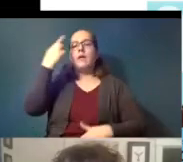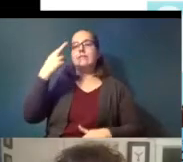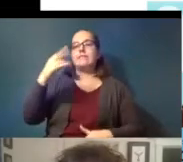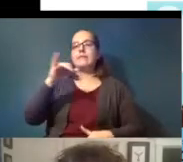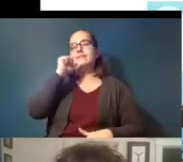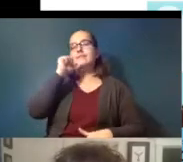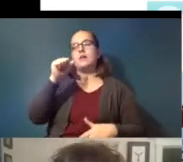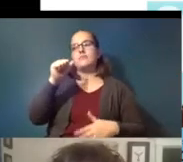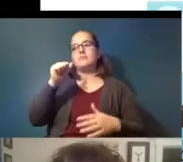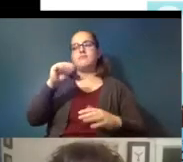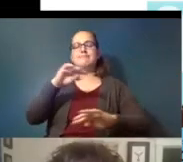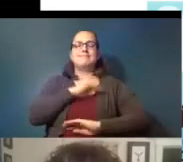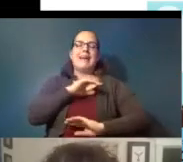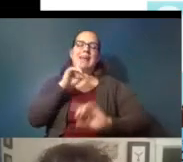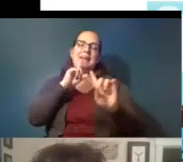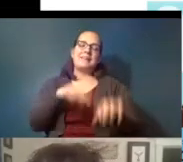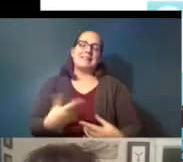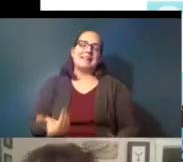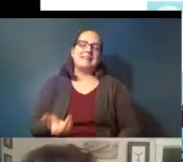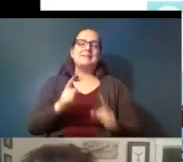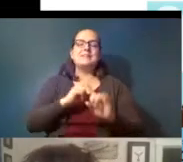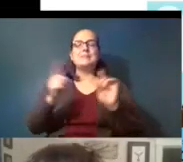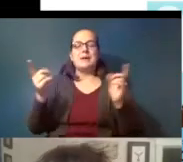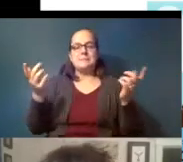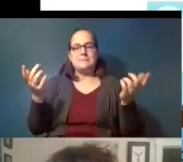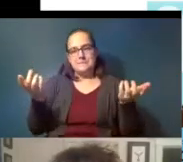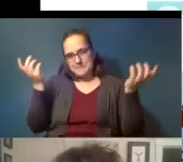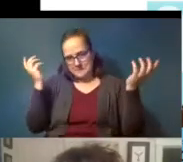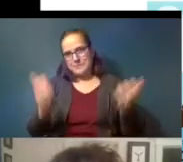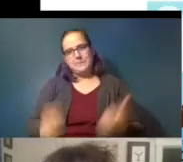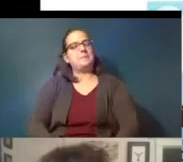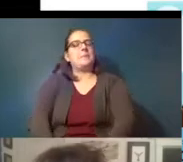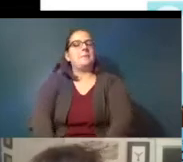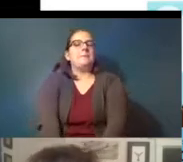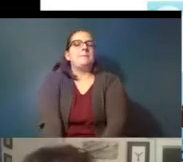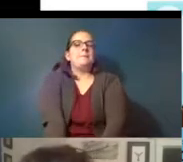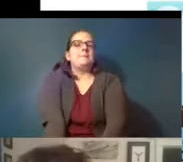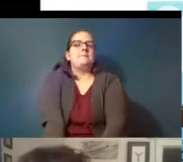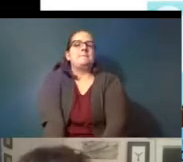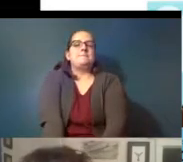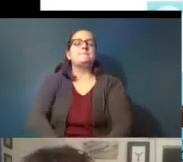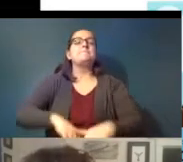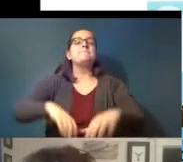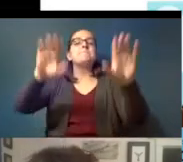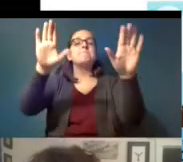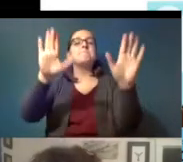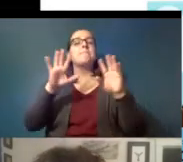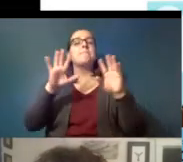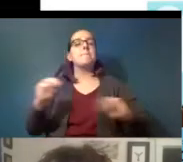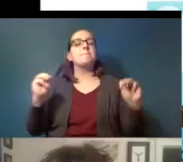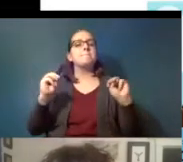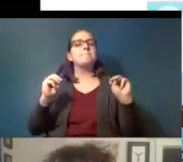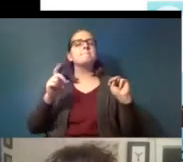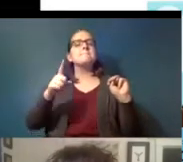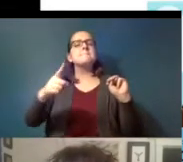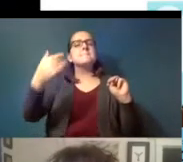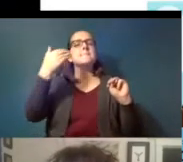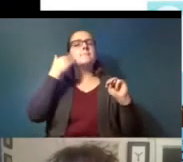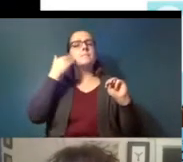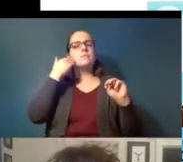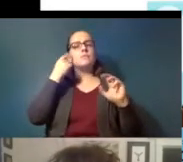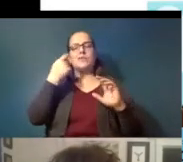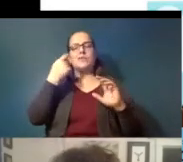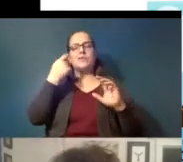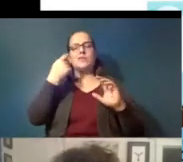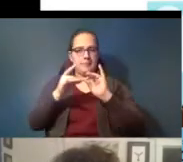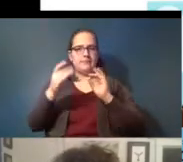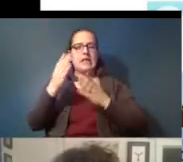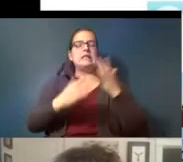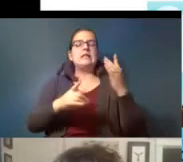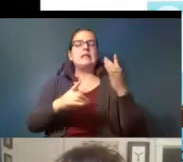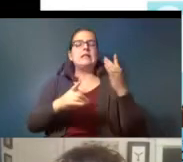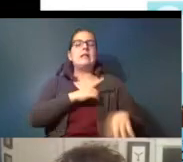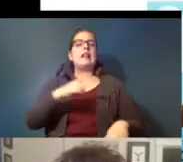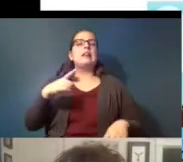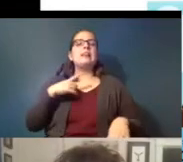not a satisfying answer but excellent um do you know you mentioned some legislation um that's